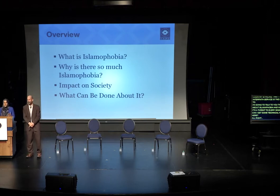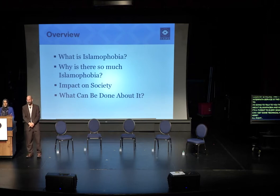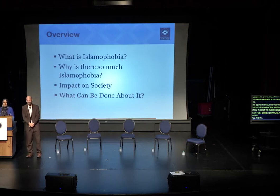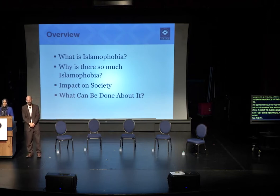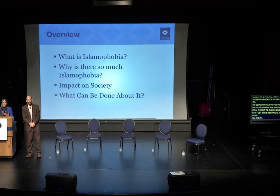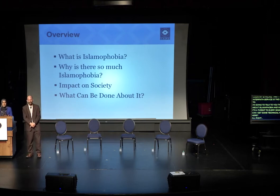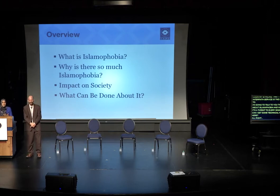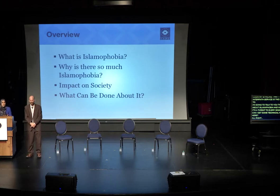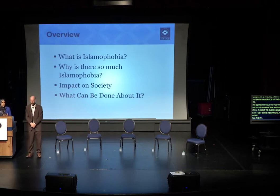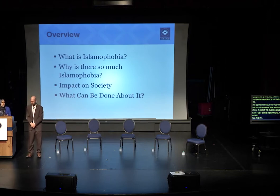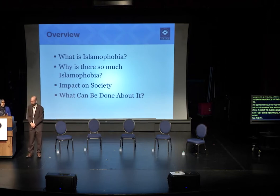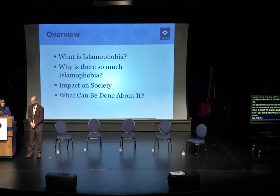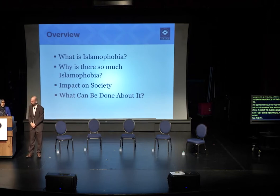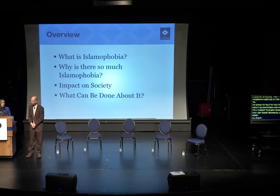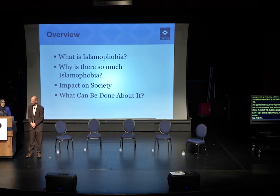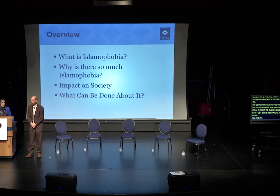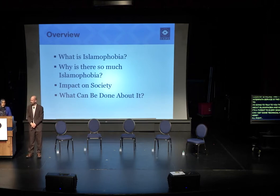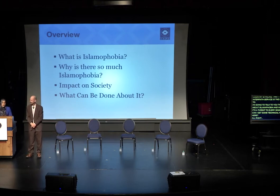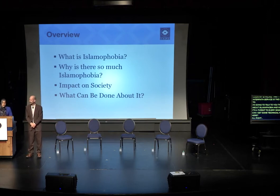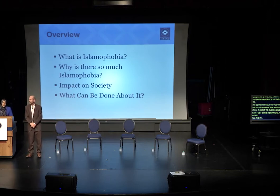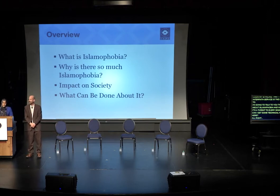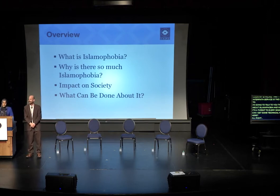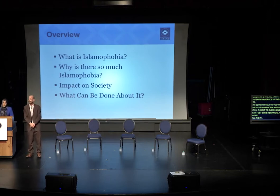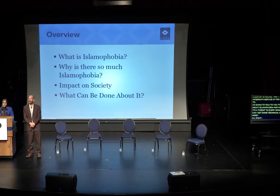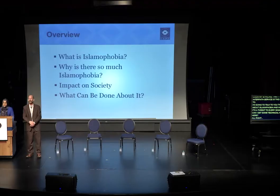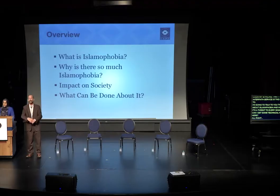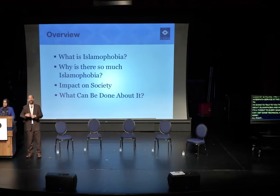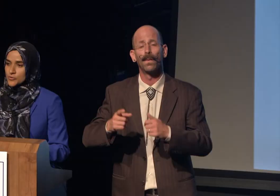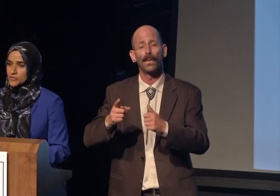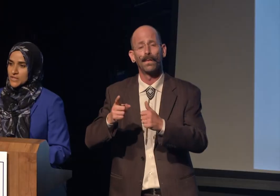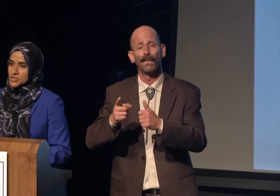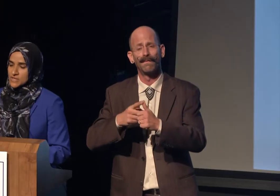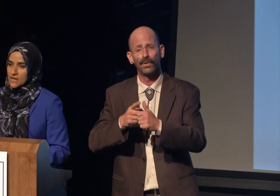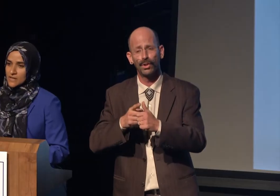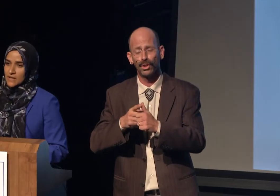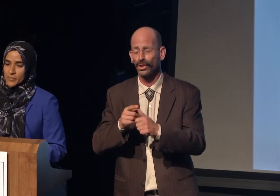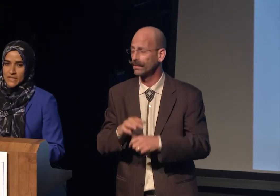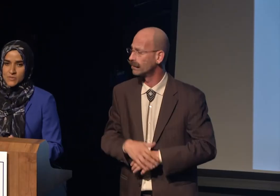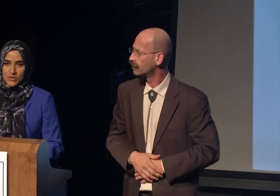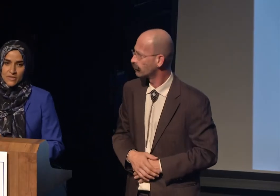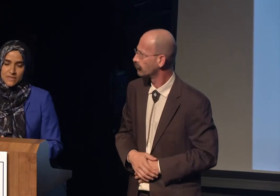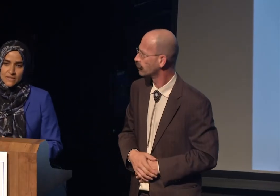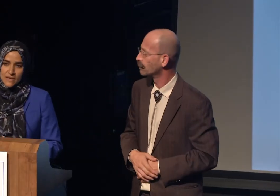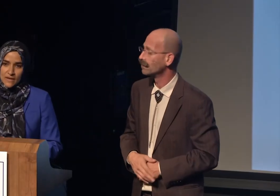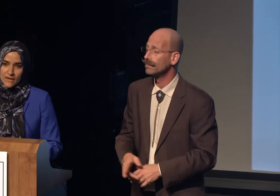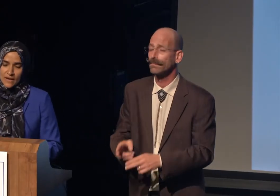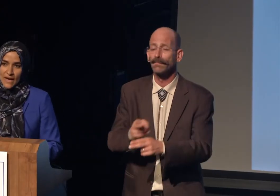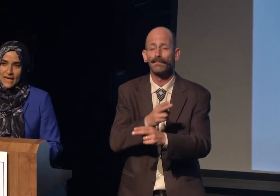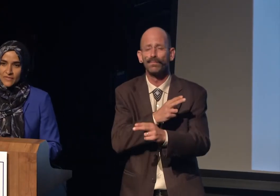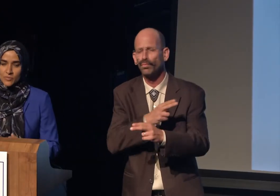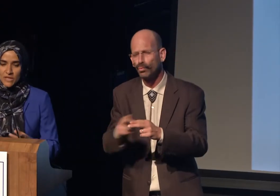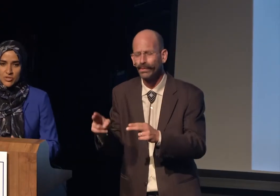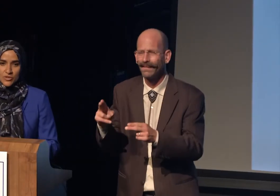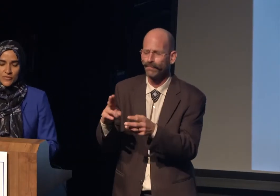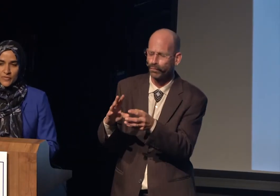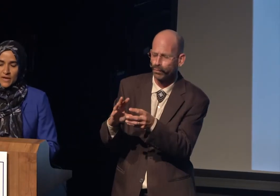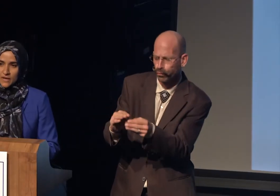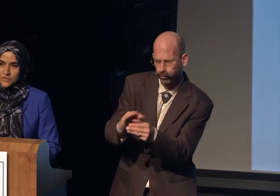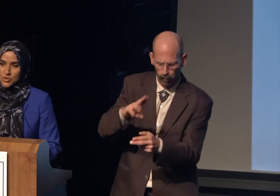So let me at least start with some brief reflections on my experience. I had the pleasure of serving